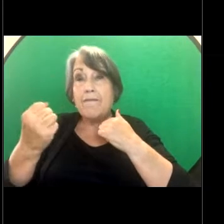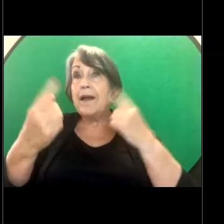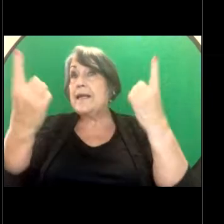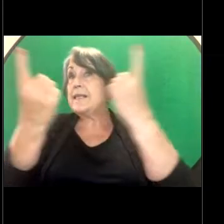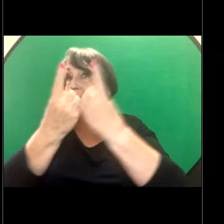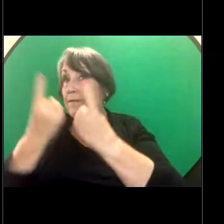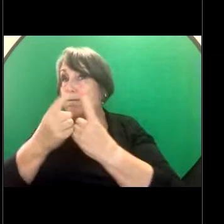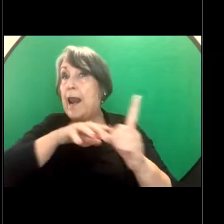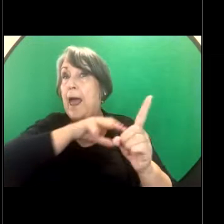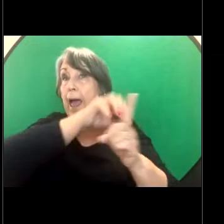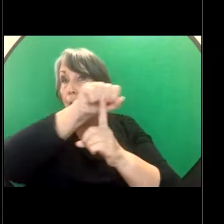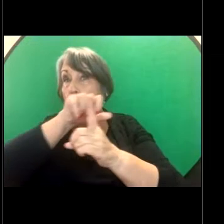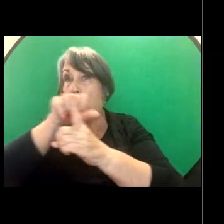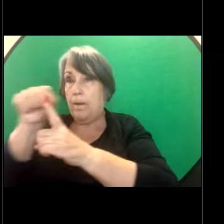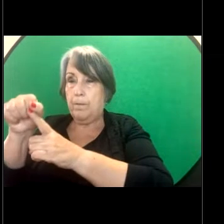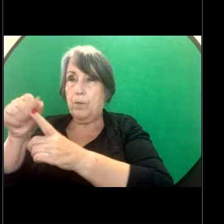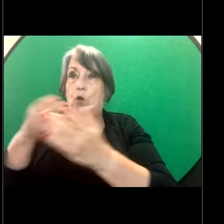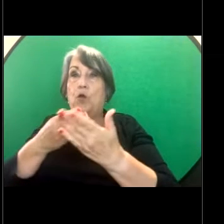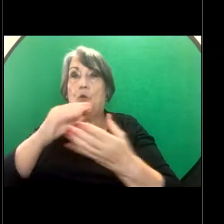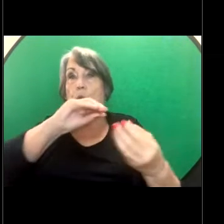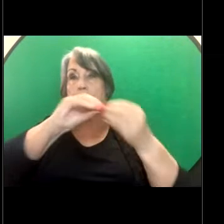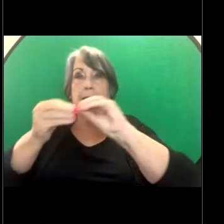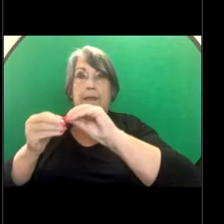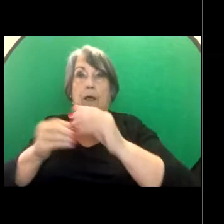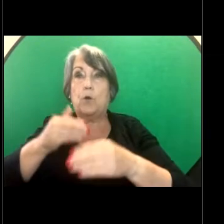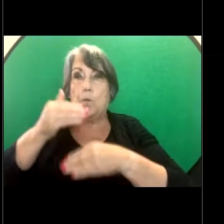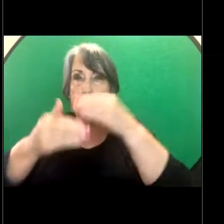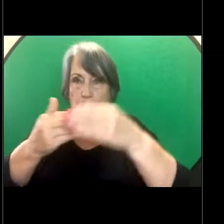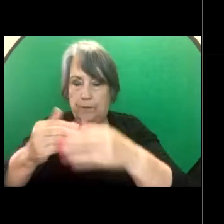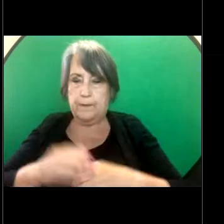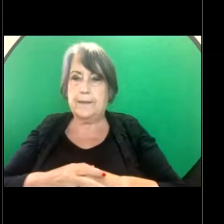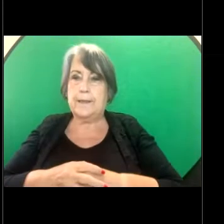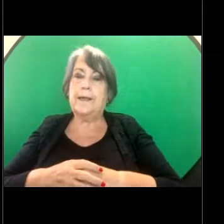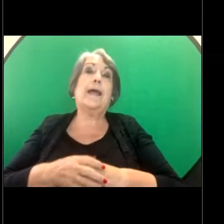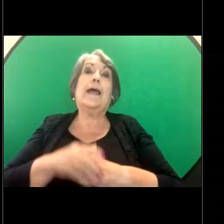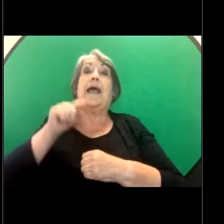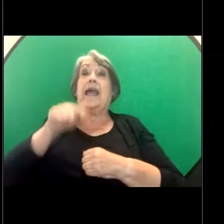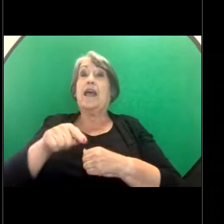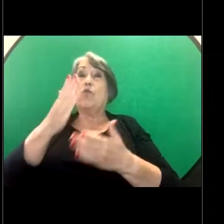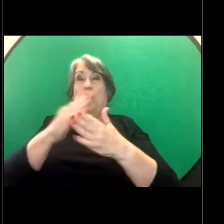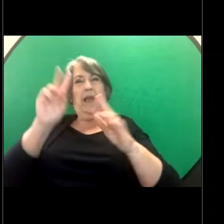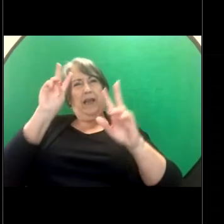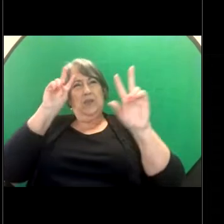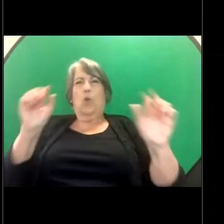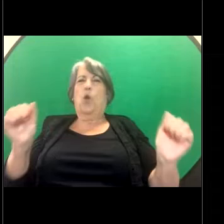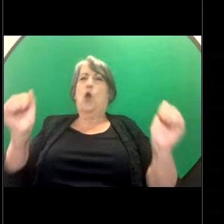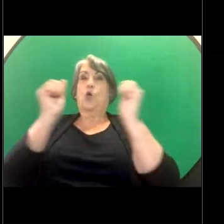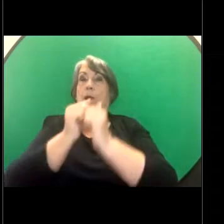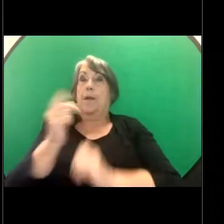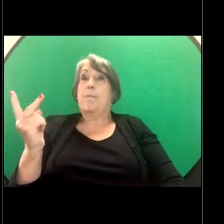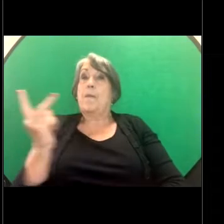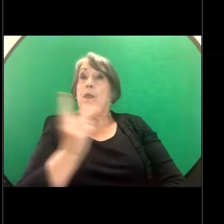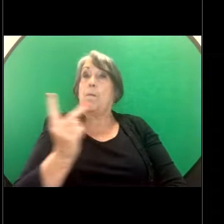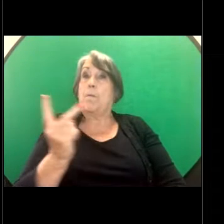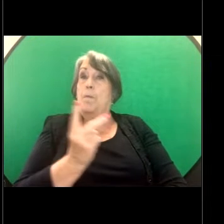conciliation process. Because it's an agreement that the parties come to there are really - it's